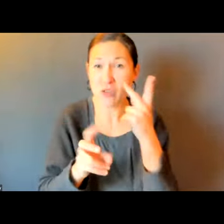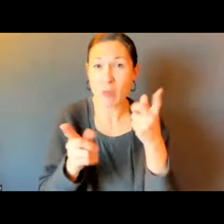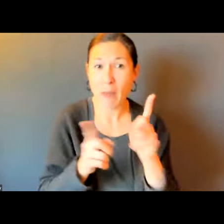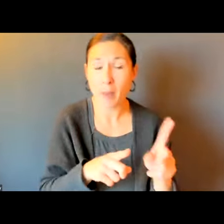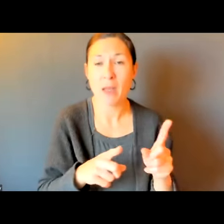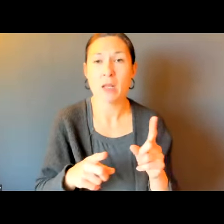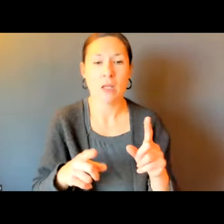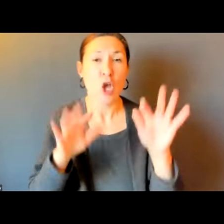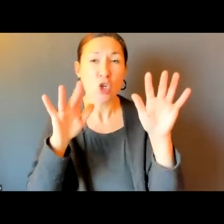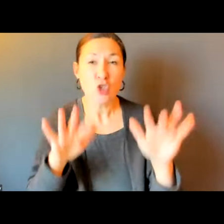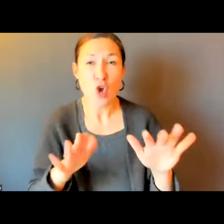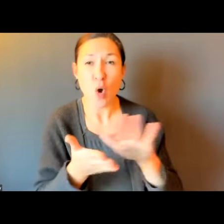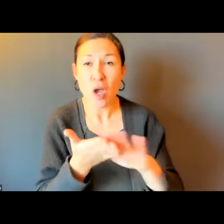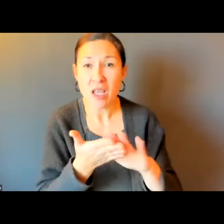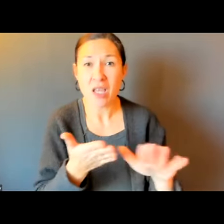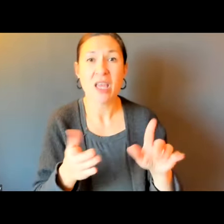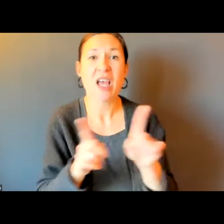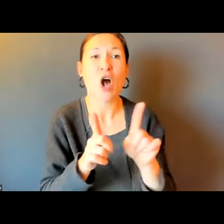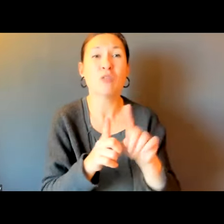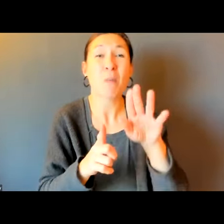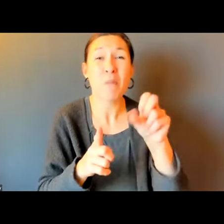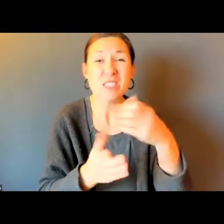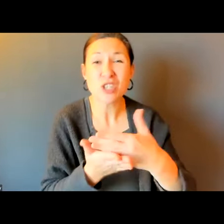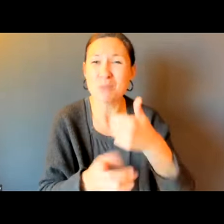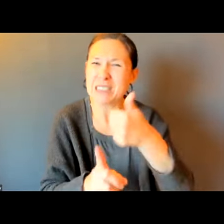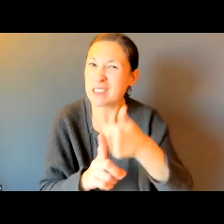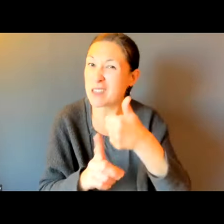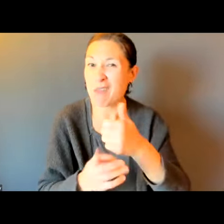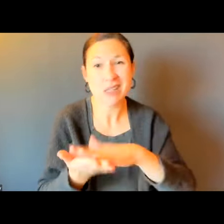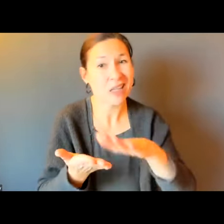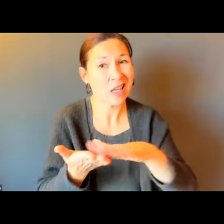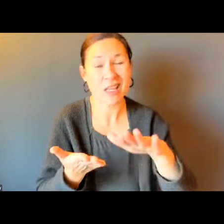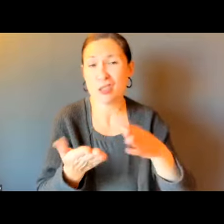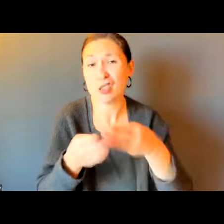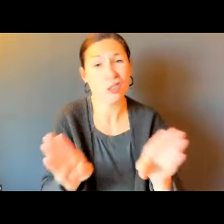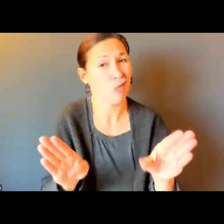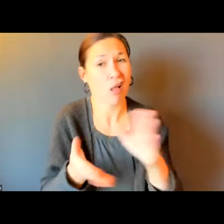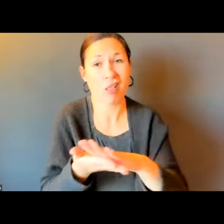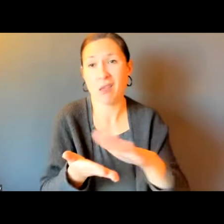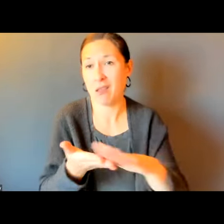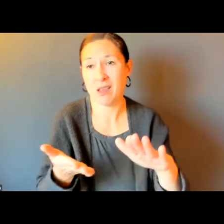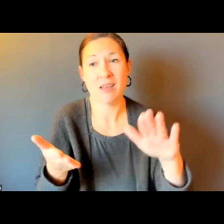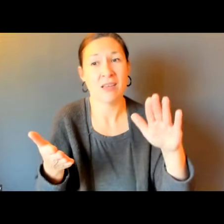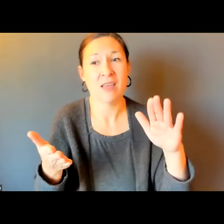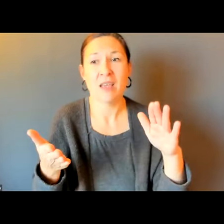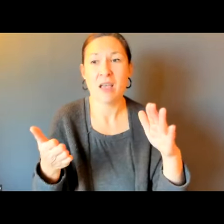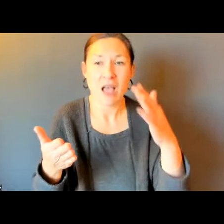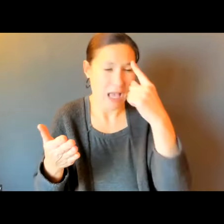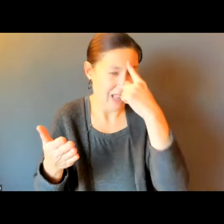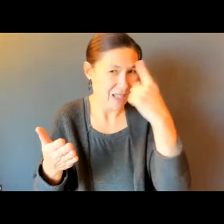MAKE, A LOT OF THE ISSUES THAT ARE GOING ON WITH SNOW REMOVAL. NOT ONLY SNOW REMOVAL, BUT